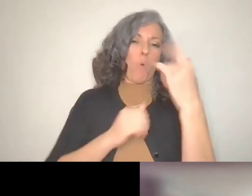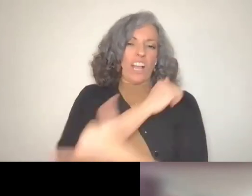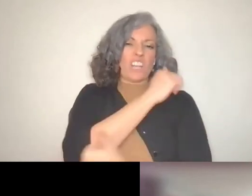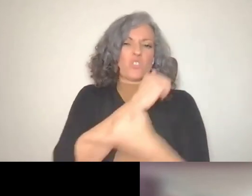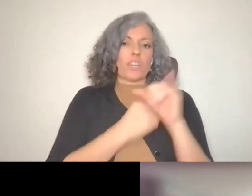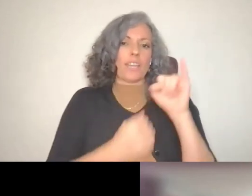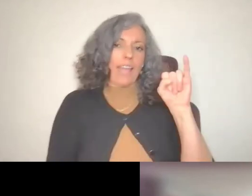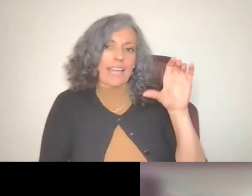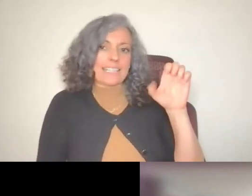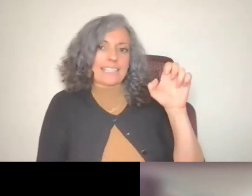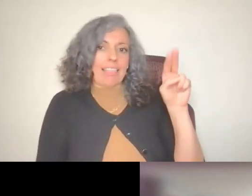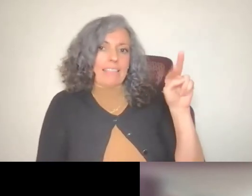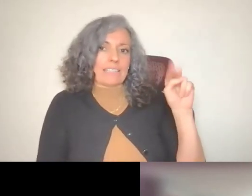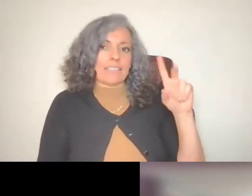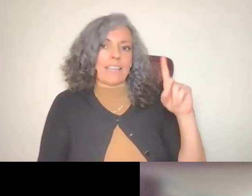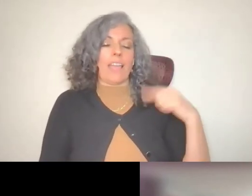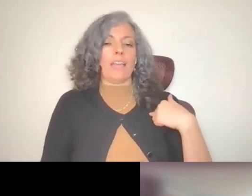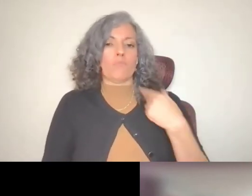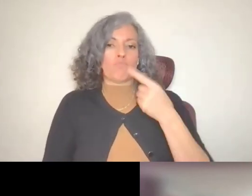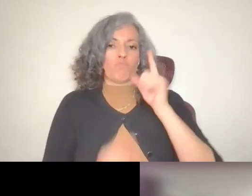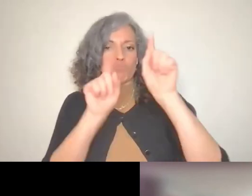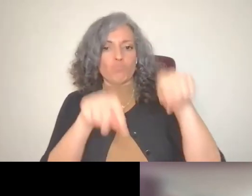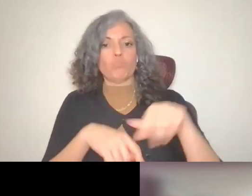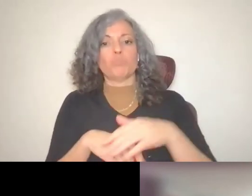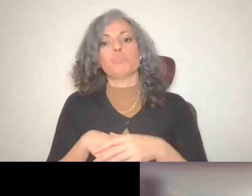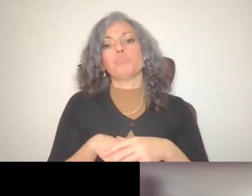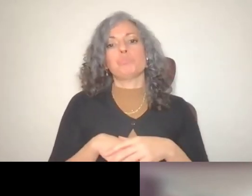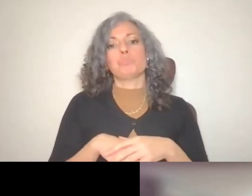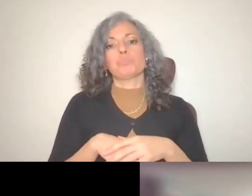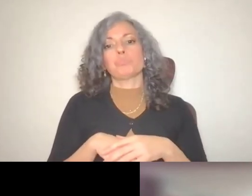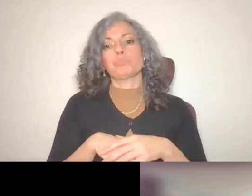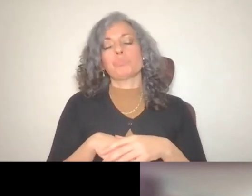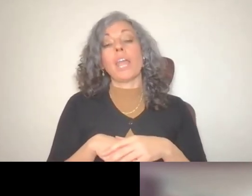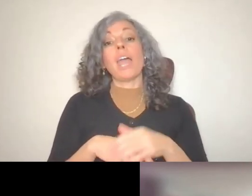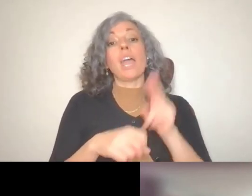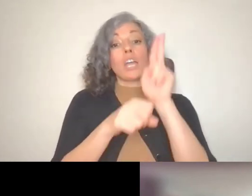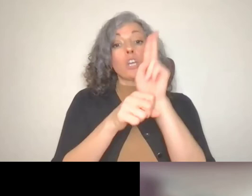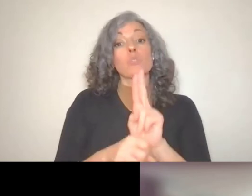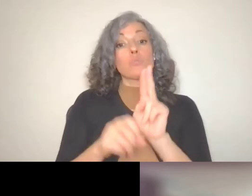I am saving account to save for a house.